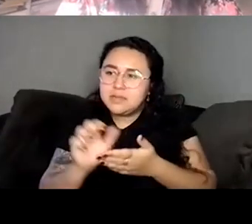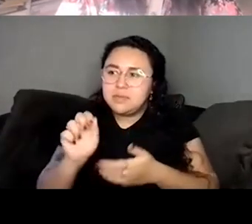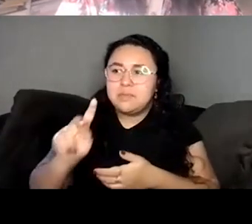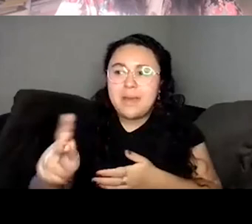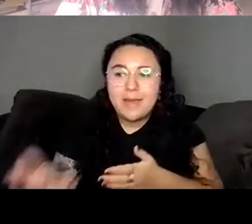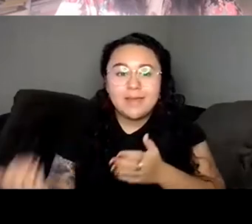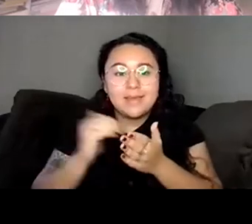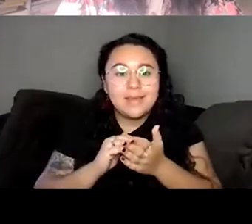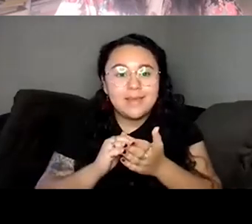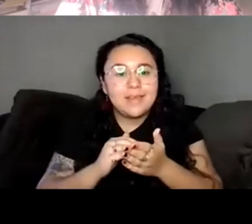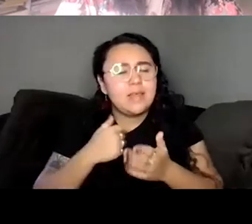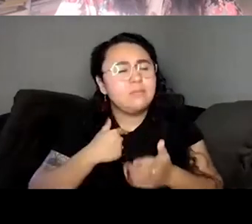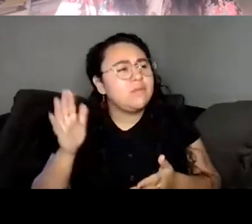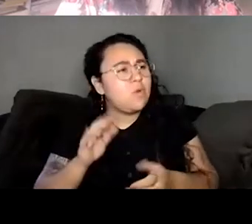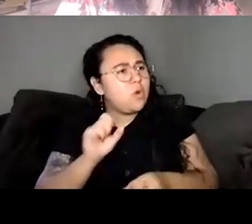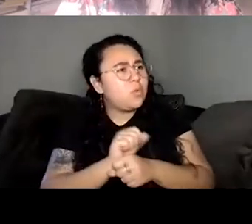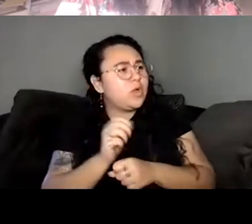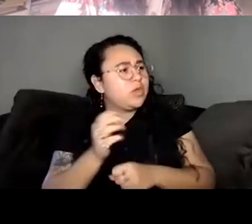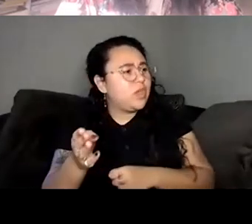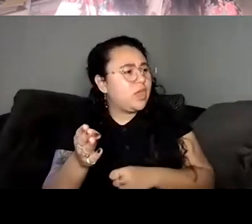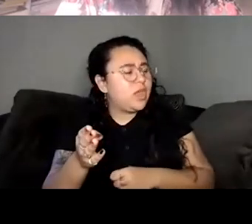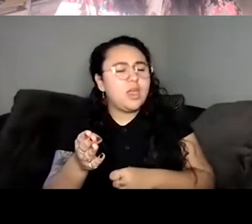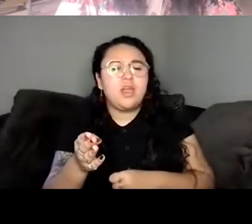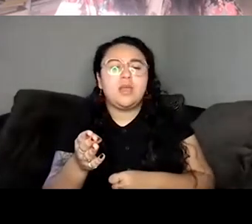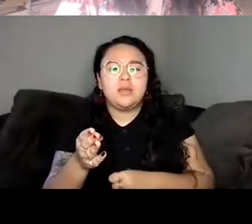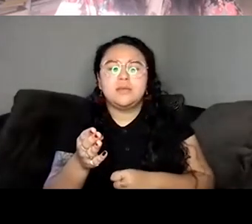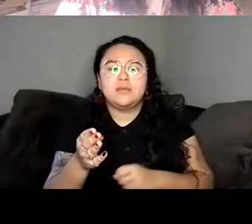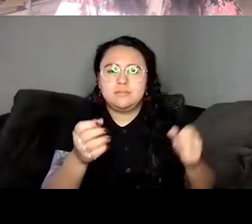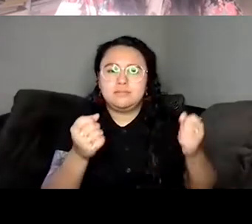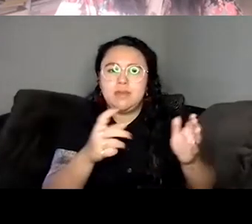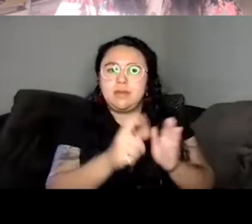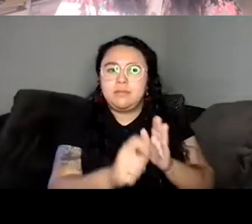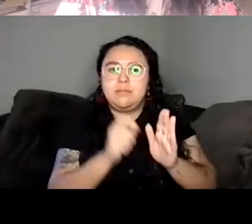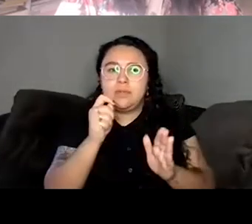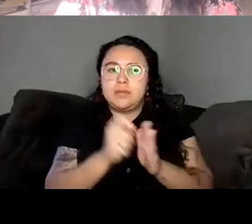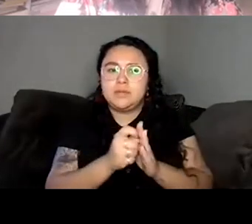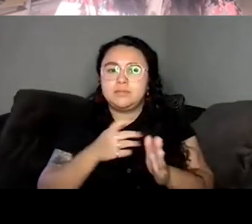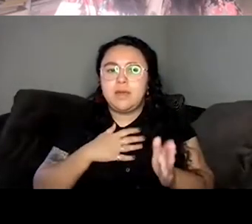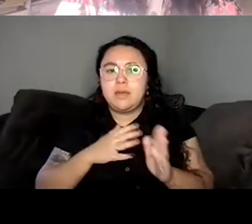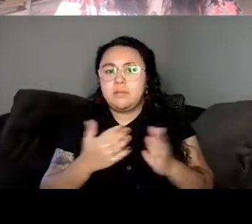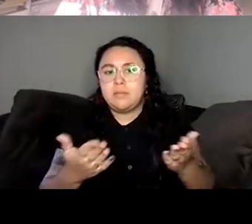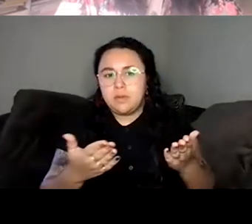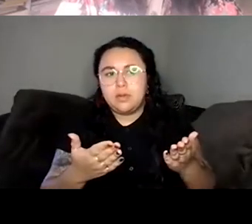I was working there. And many of the periods in which my novel was being rejected and in